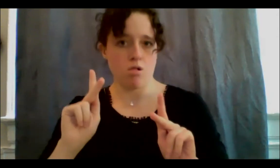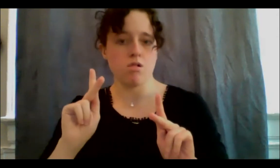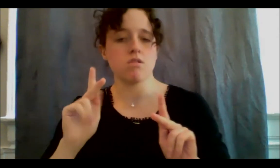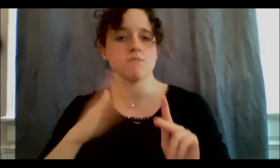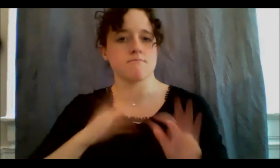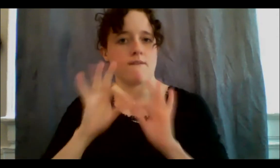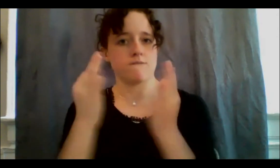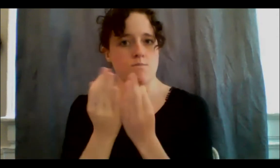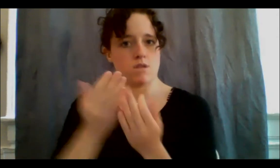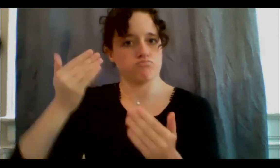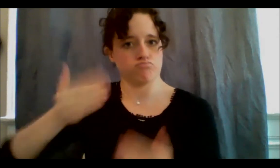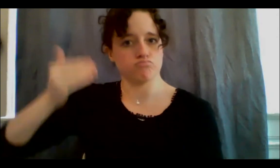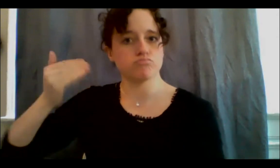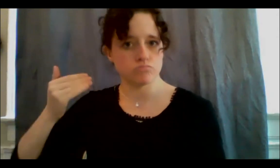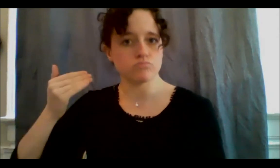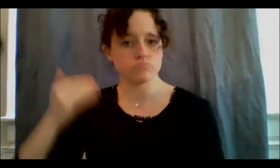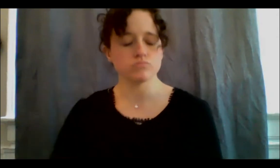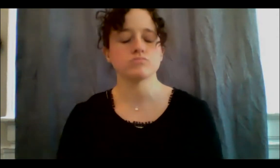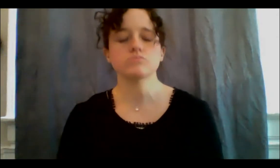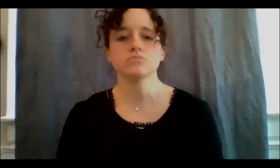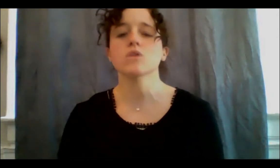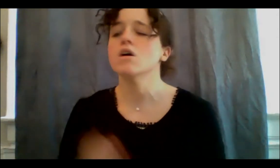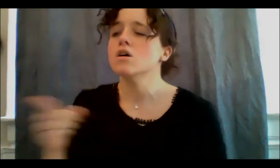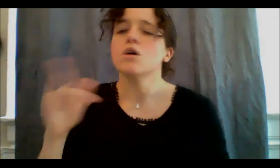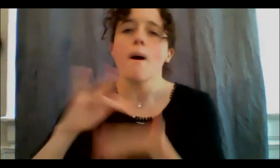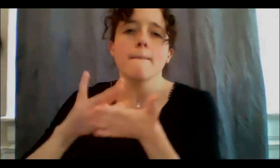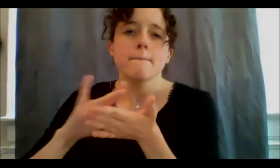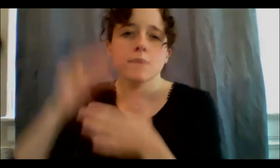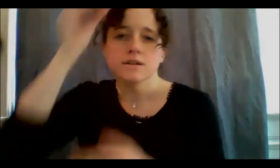gift that Mark Thompson, that medicine man, told me about. So I was working